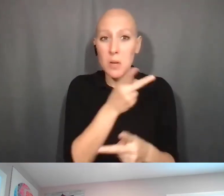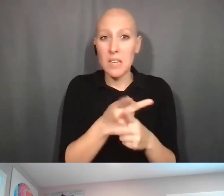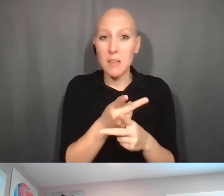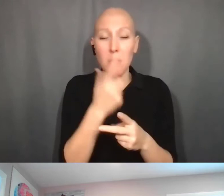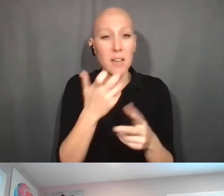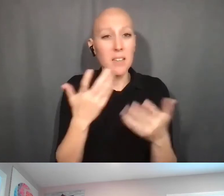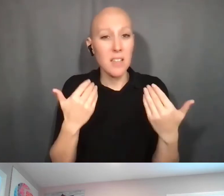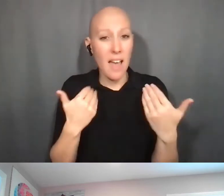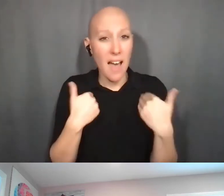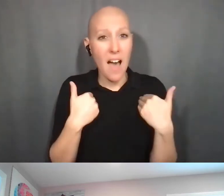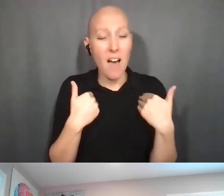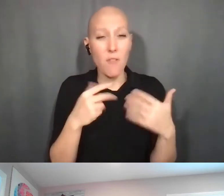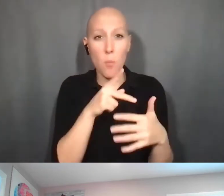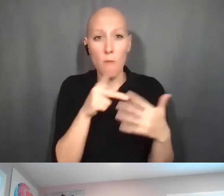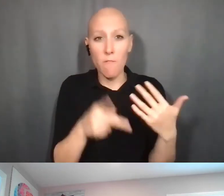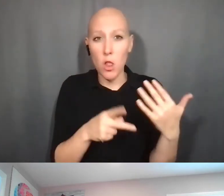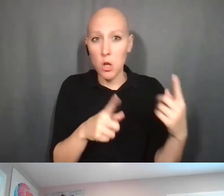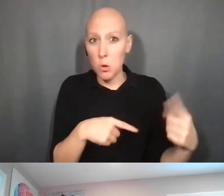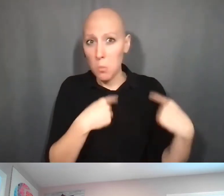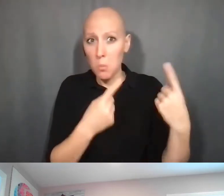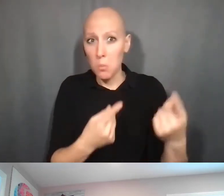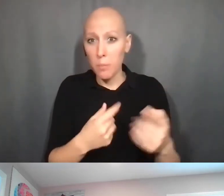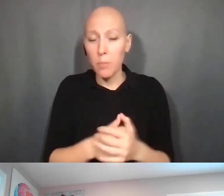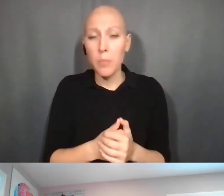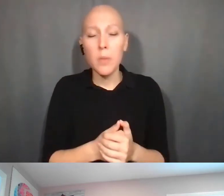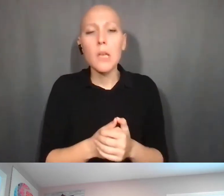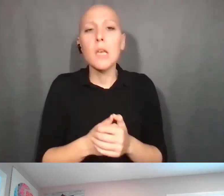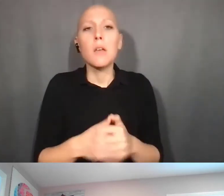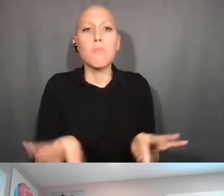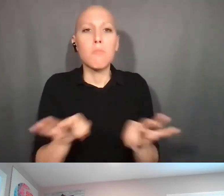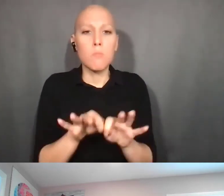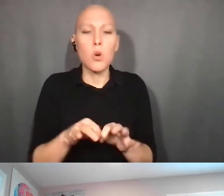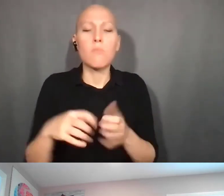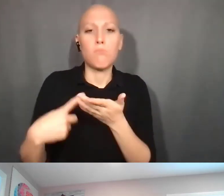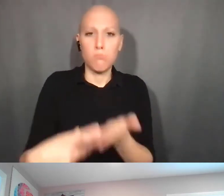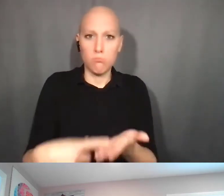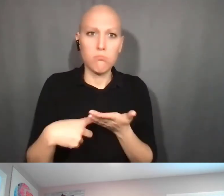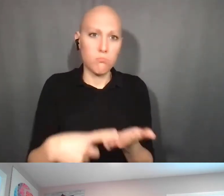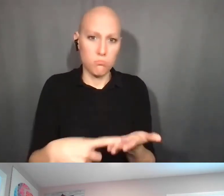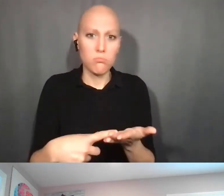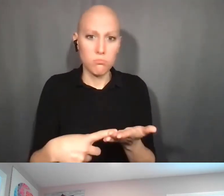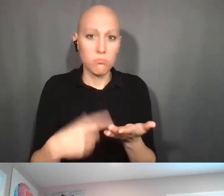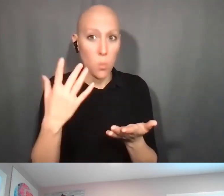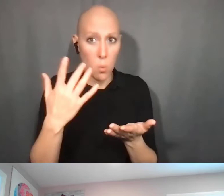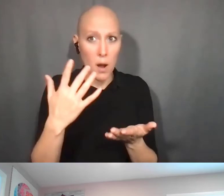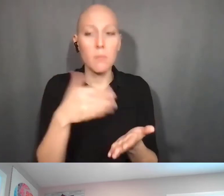But we encourage you to at least talk about it because oftentimes these issues don't occur until ...